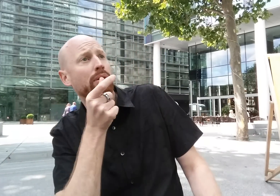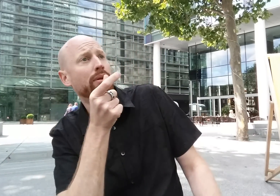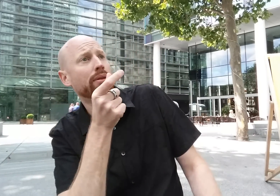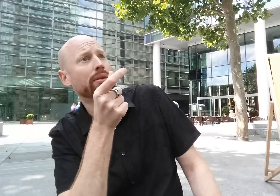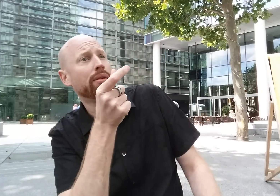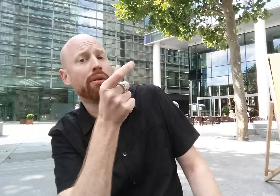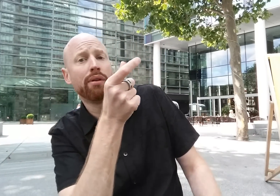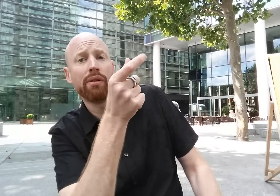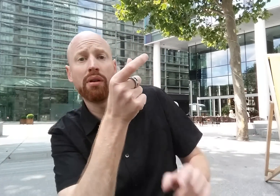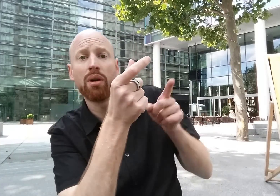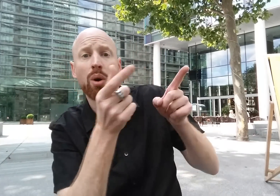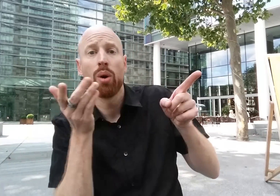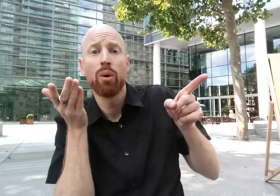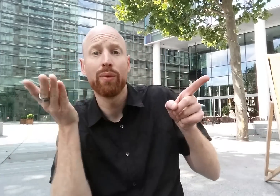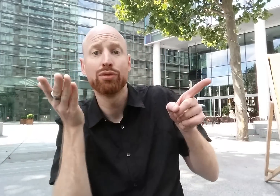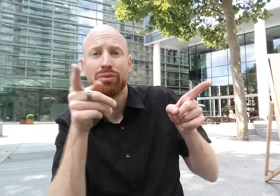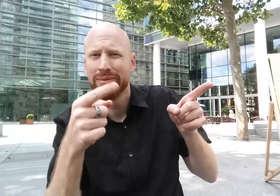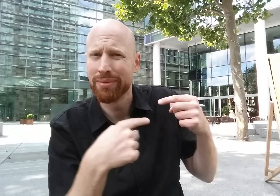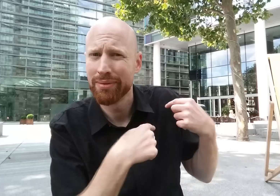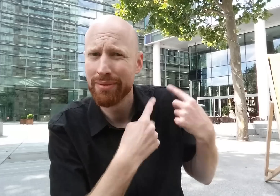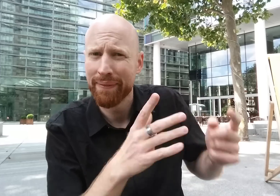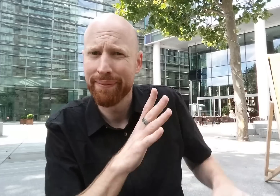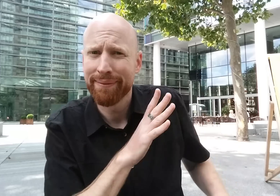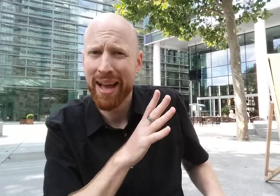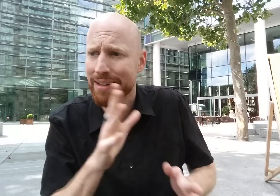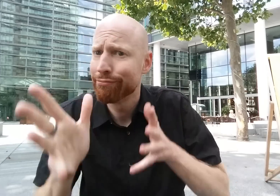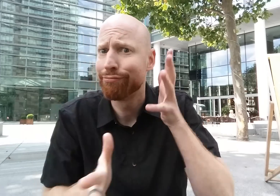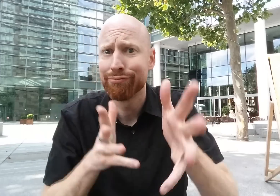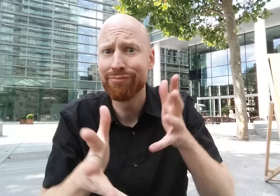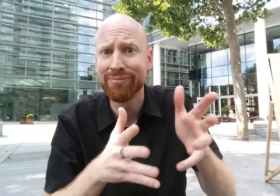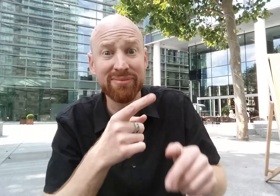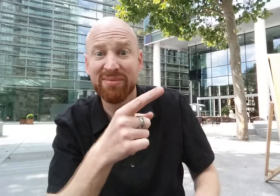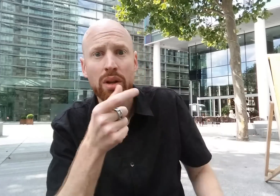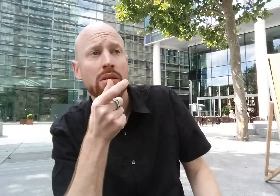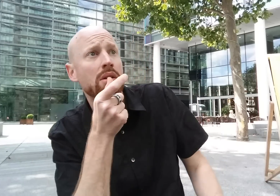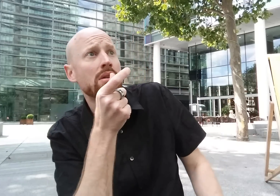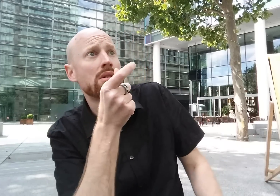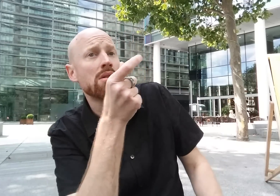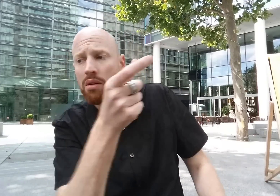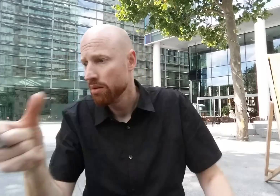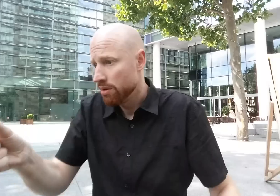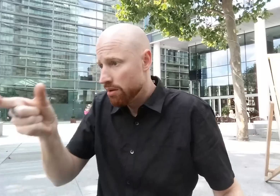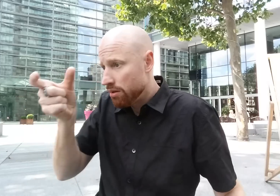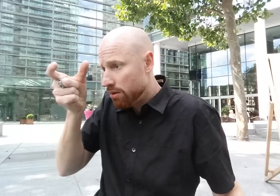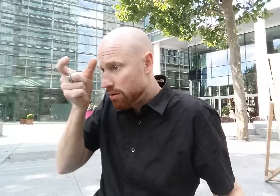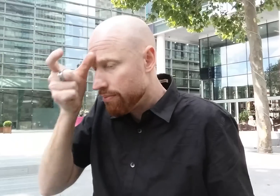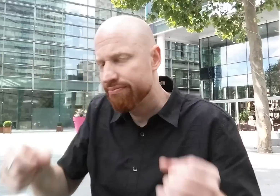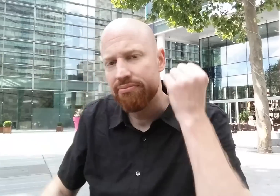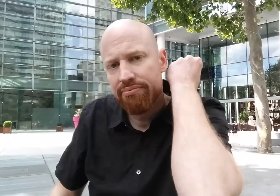word hits the mind of the waiter - who, may I remind you, has understood our gestures just fine all along - the moment that word hits his mind...